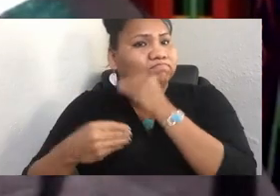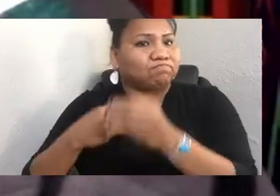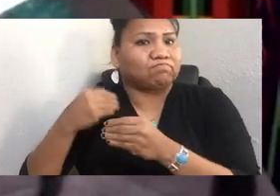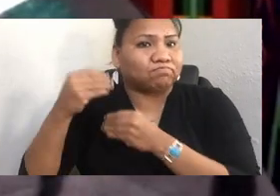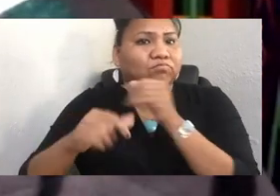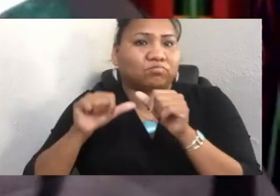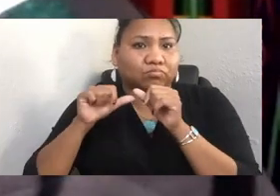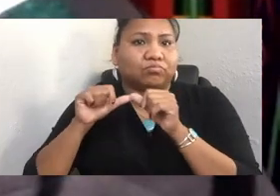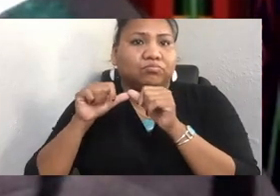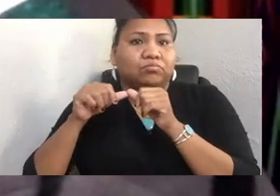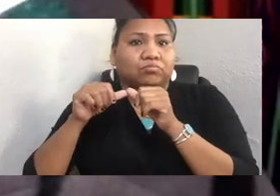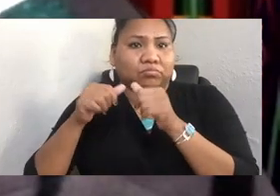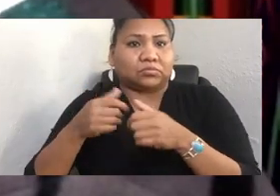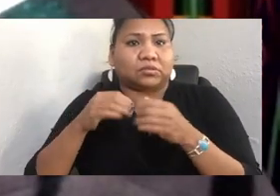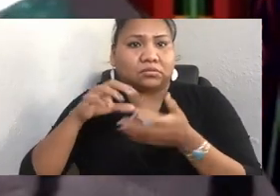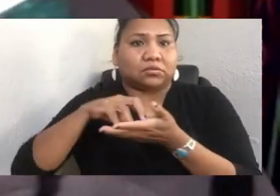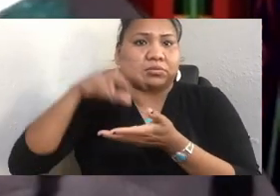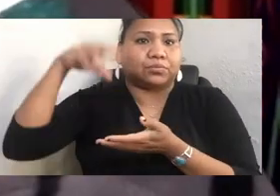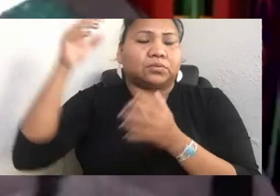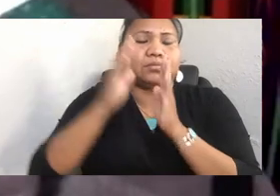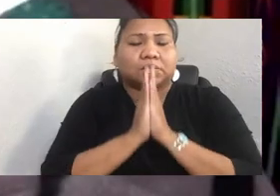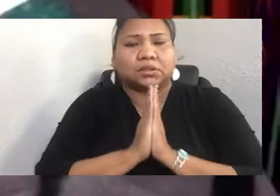And I'm very honored to have one of our lovely relatives,